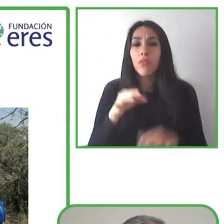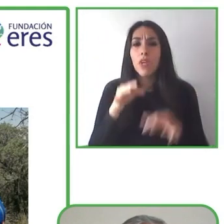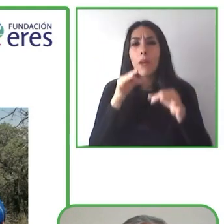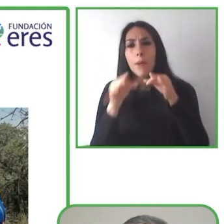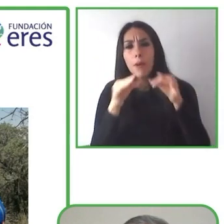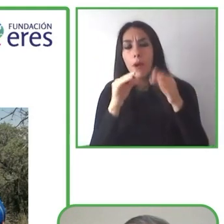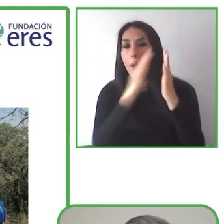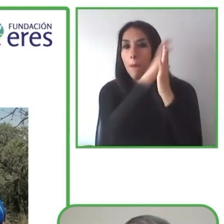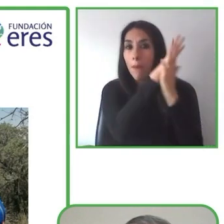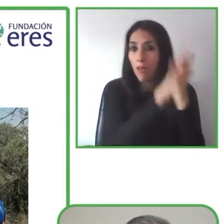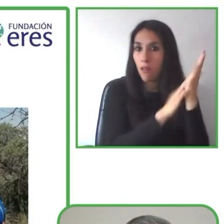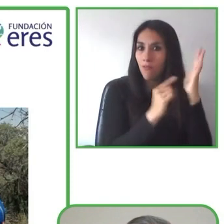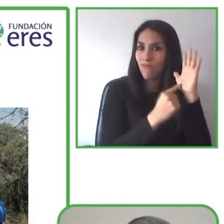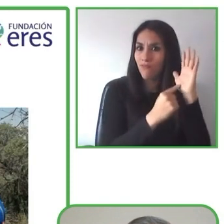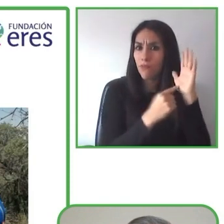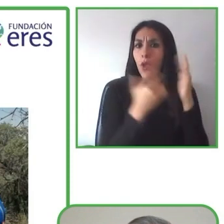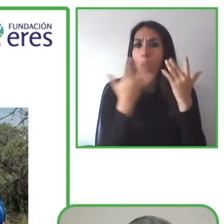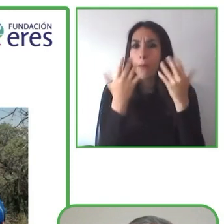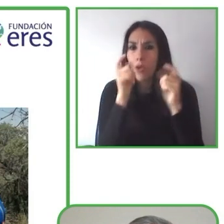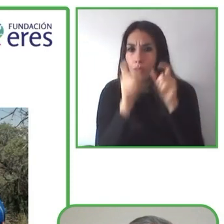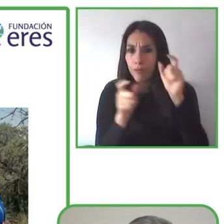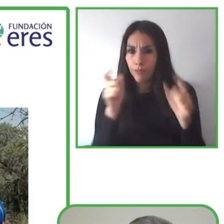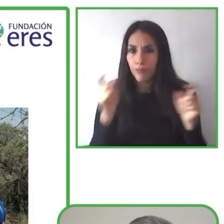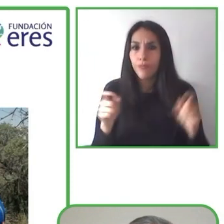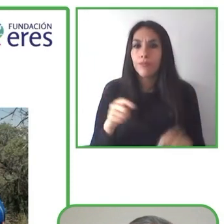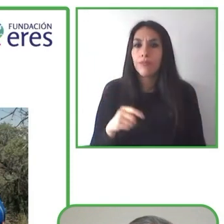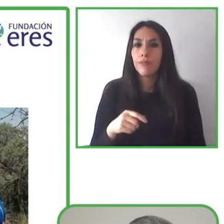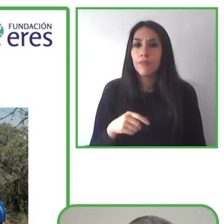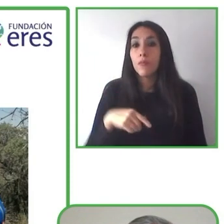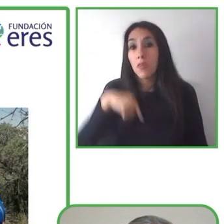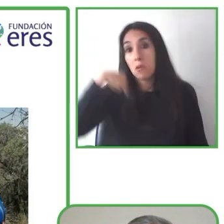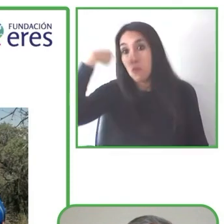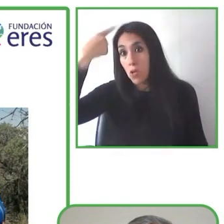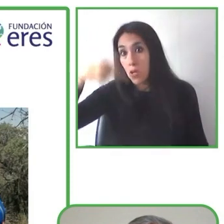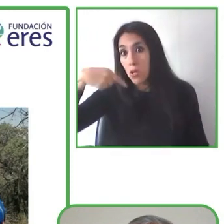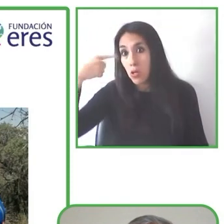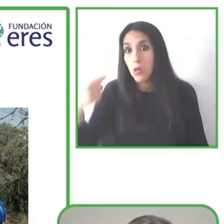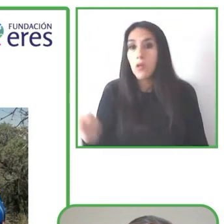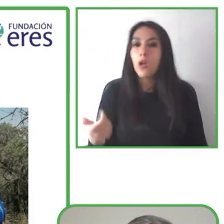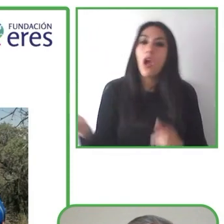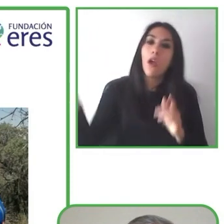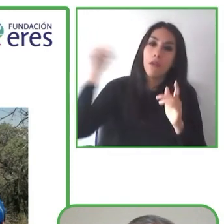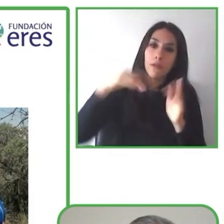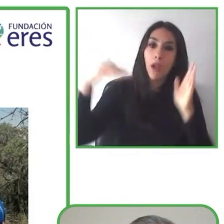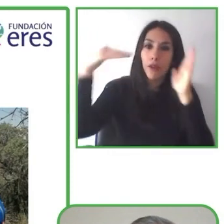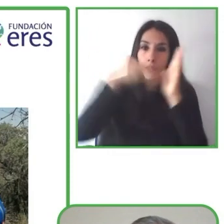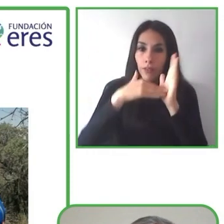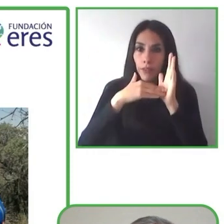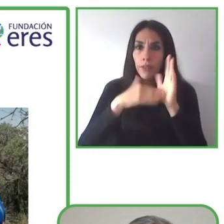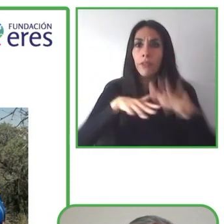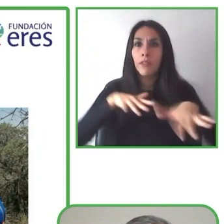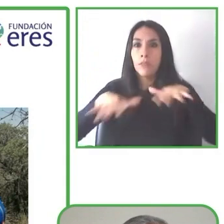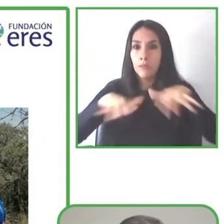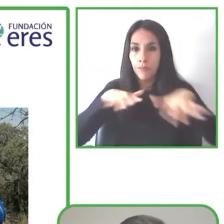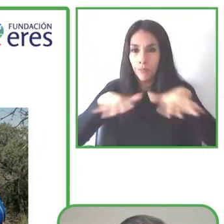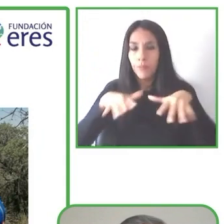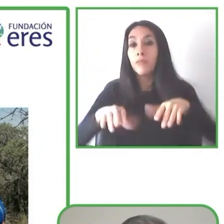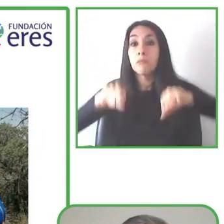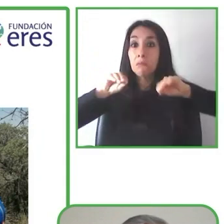with along with different initiatives set aside to replicate our activities. We have been able to work with different tourism operations